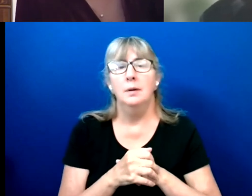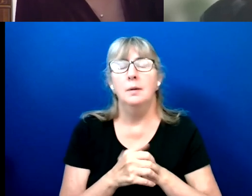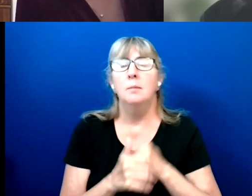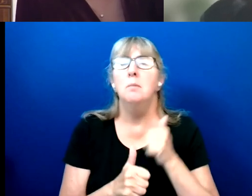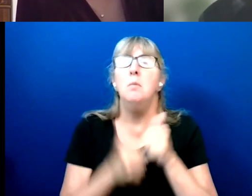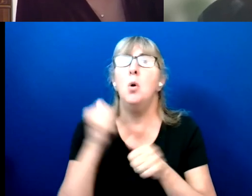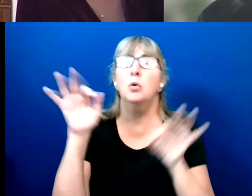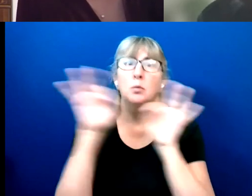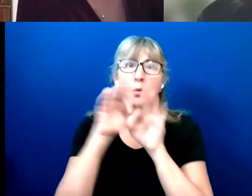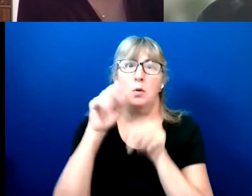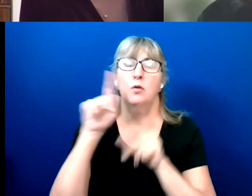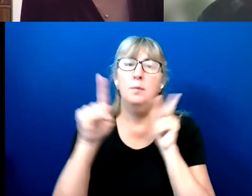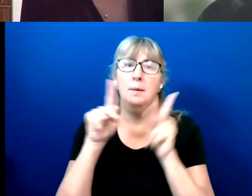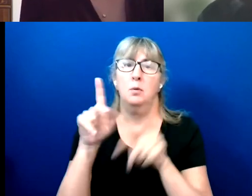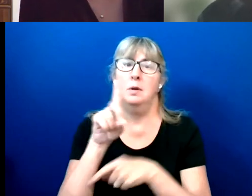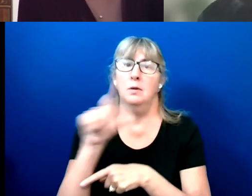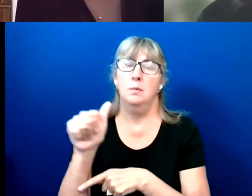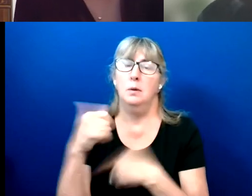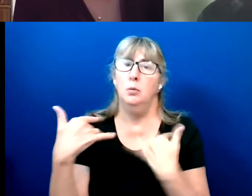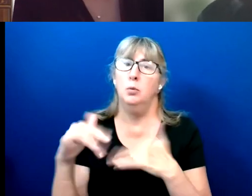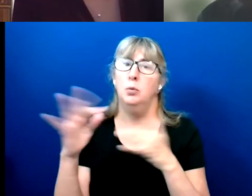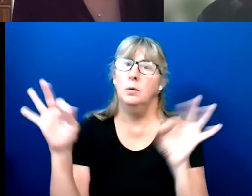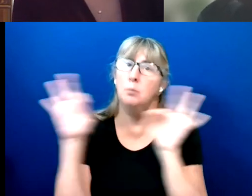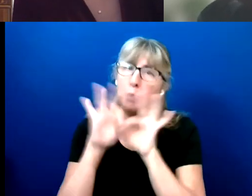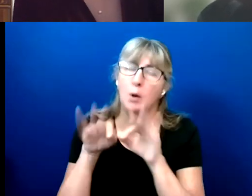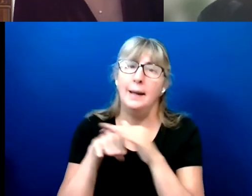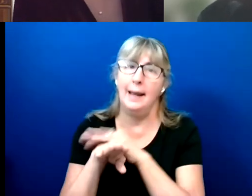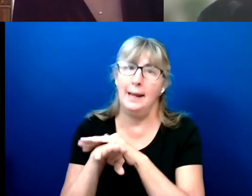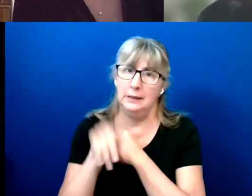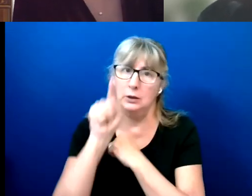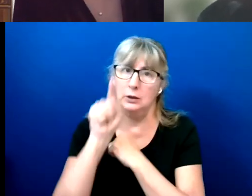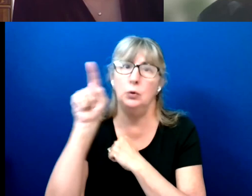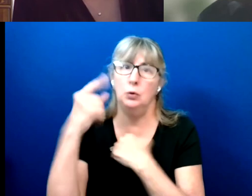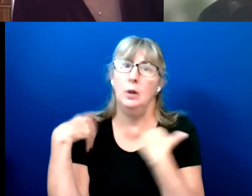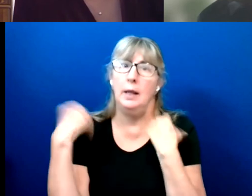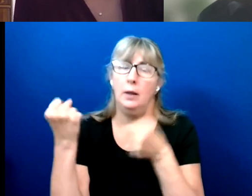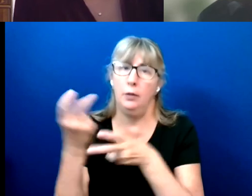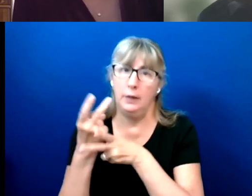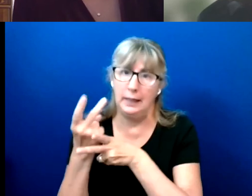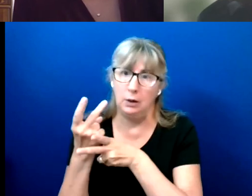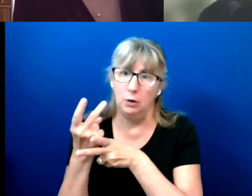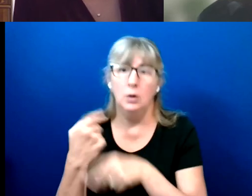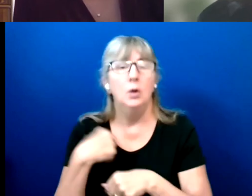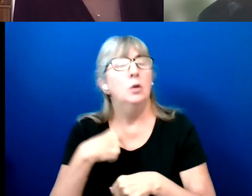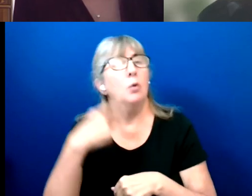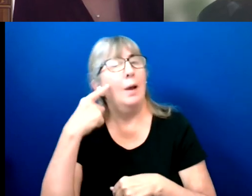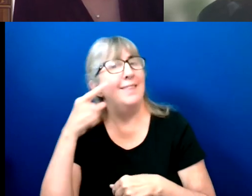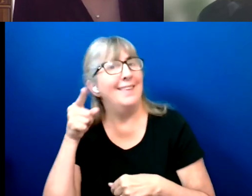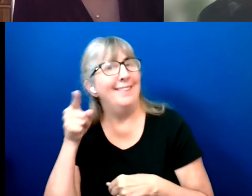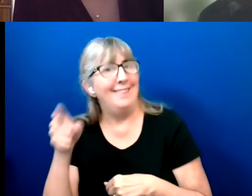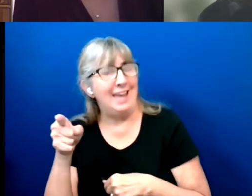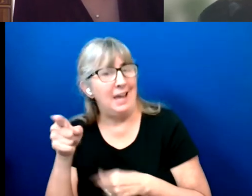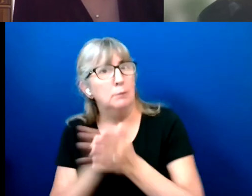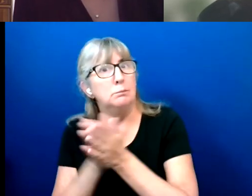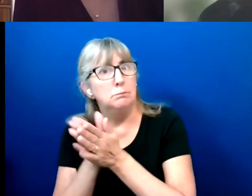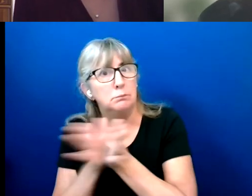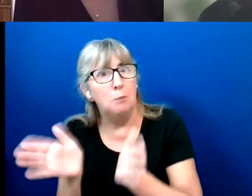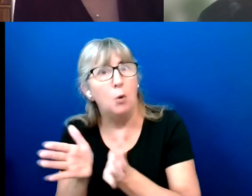This is really important getting access to healthcare. So I think that motivated a lot of people.